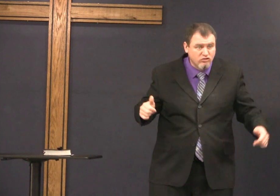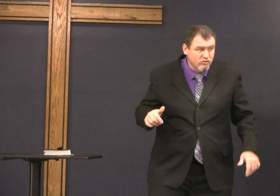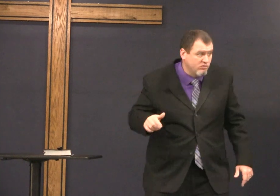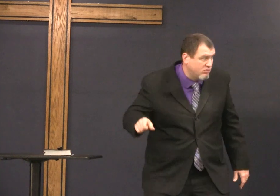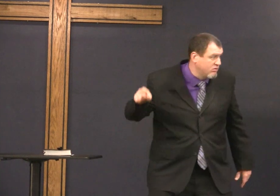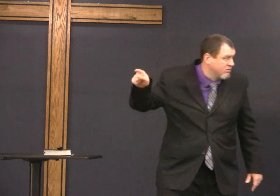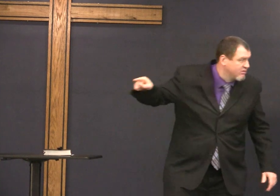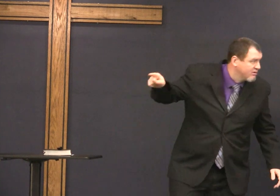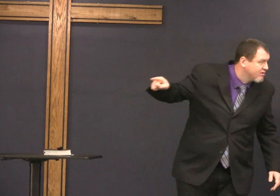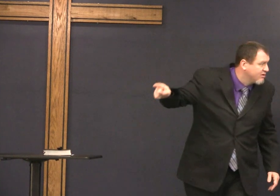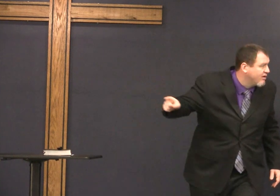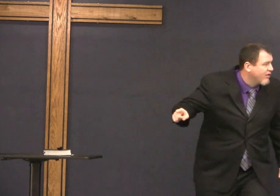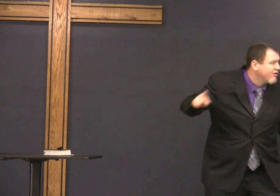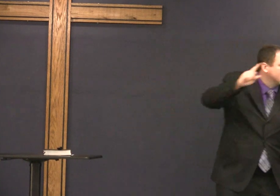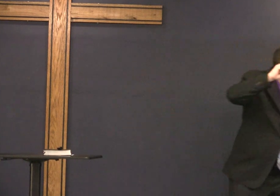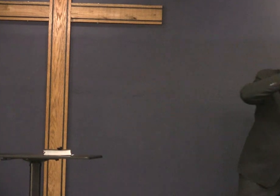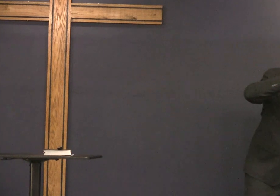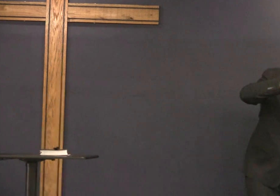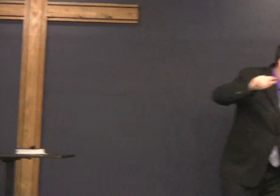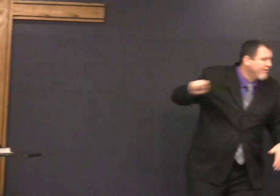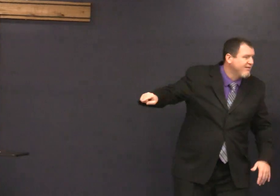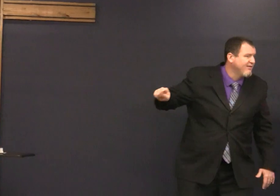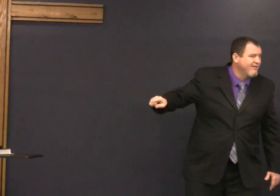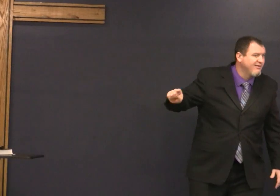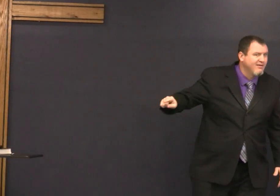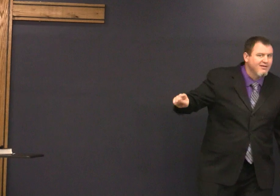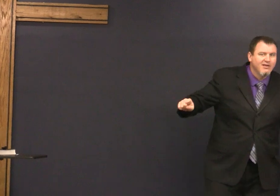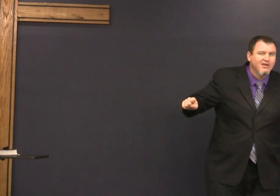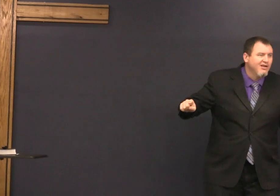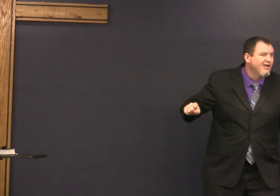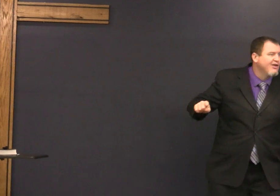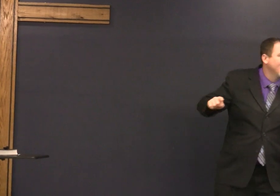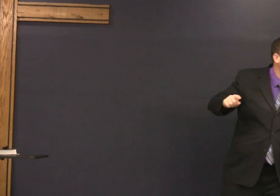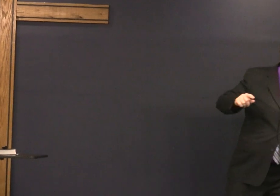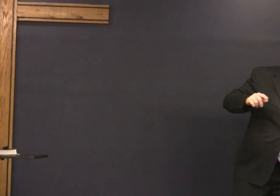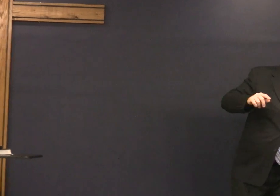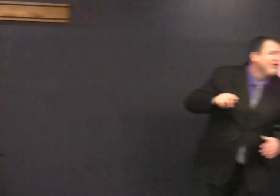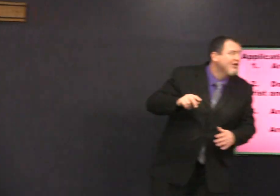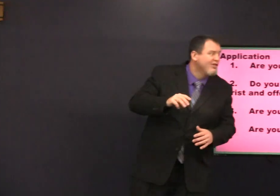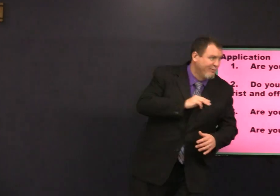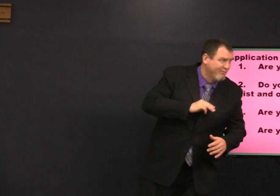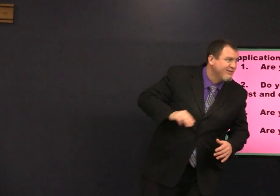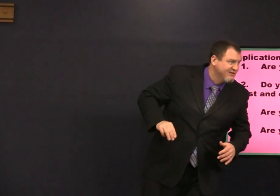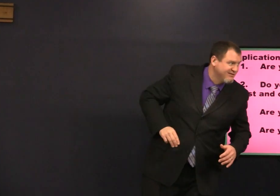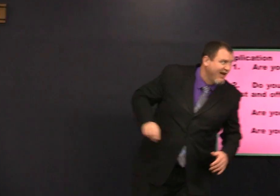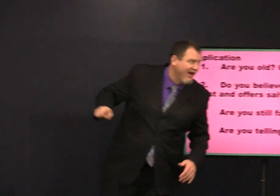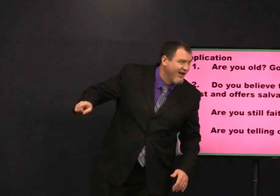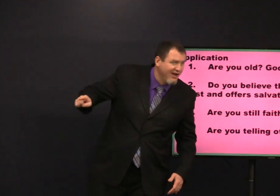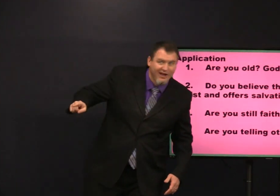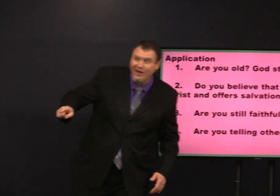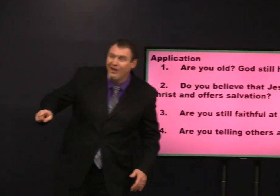Anna told other people about her hope the Messiah